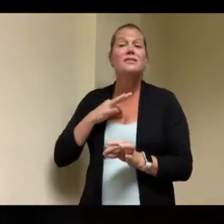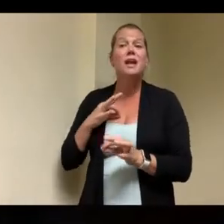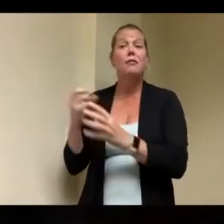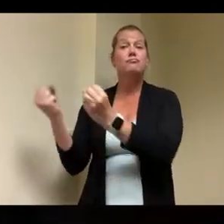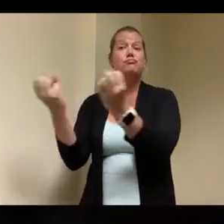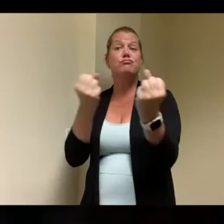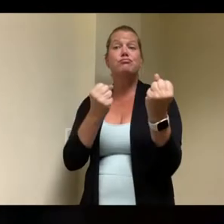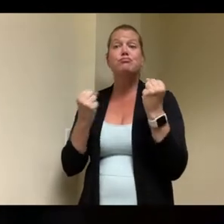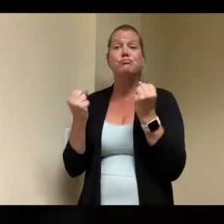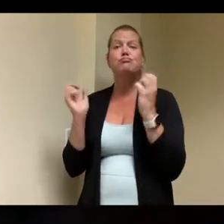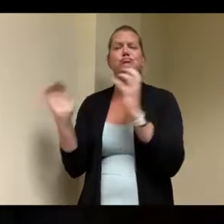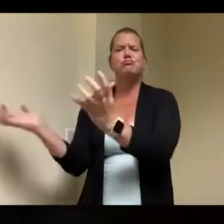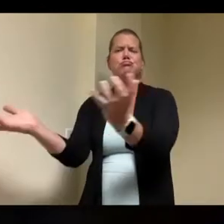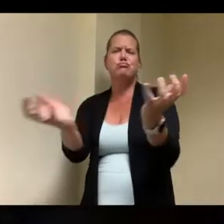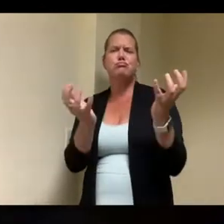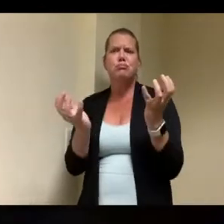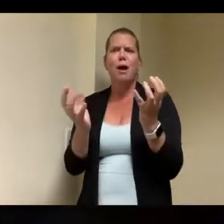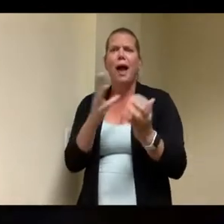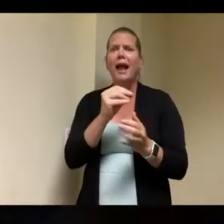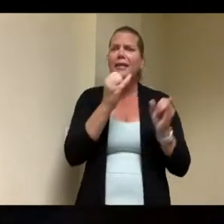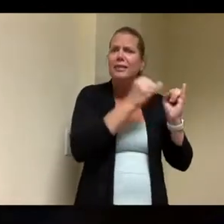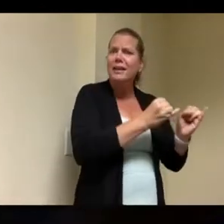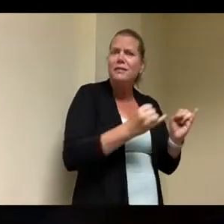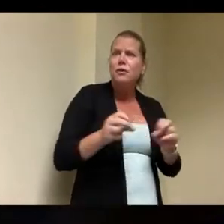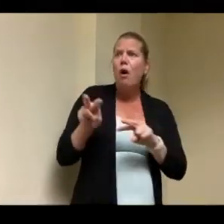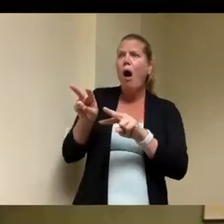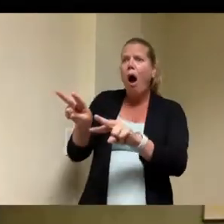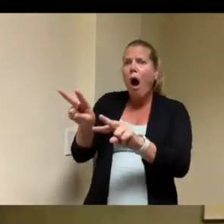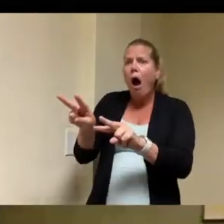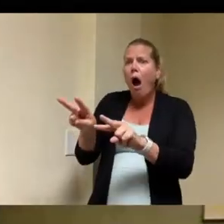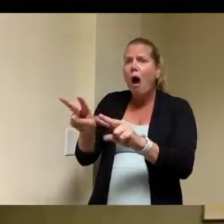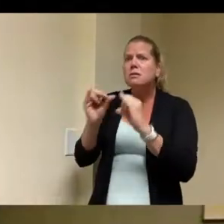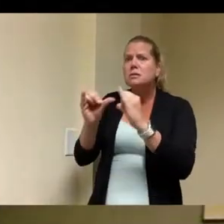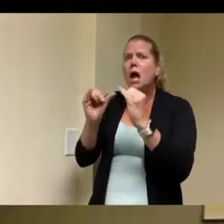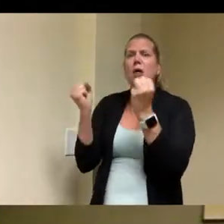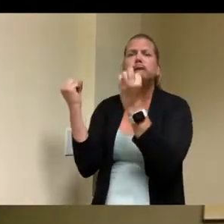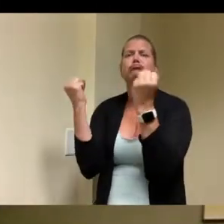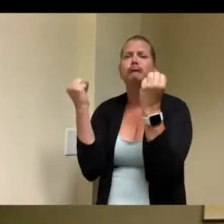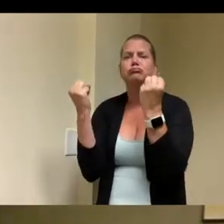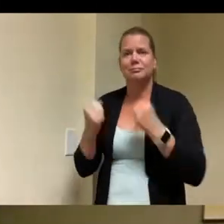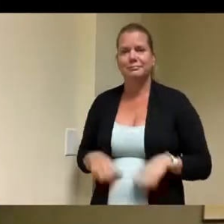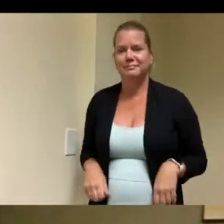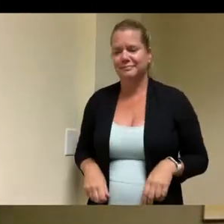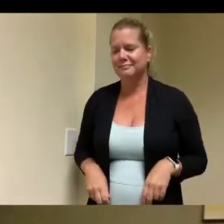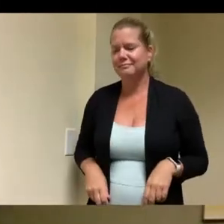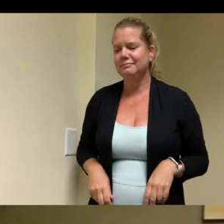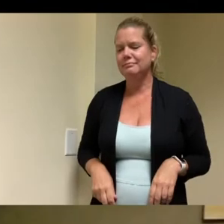can talk to them via sign language too yeah i want to pick up on something rob mentioned too i think it's so important